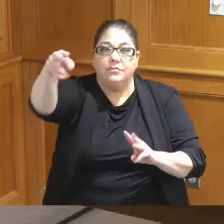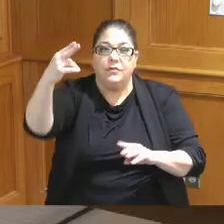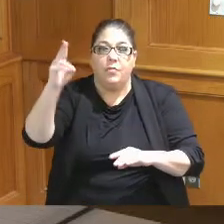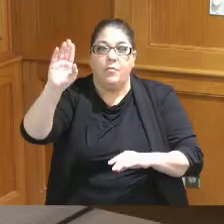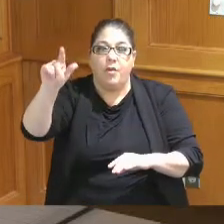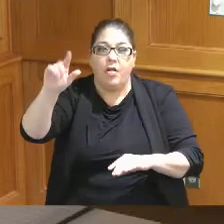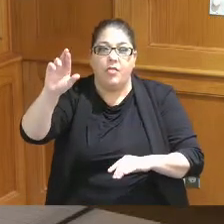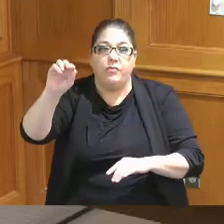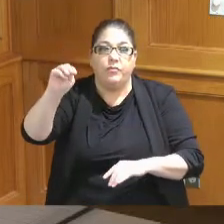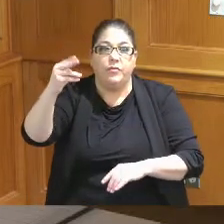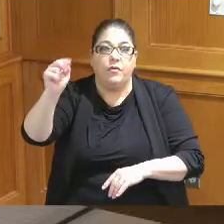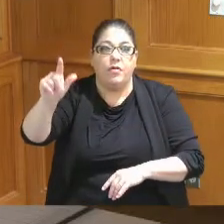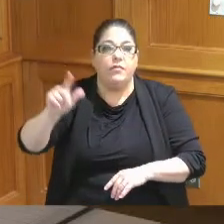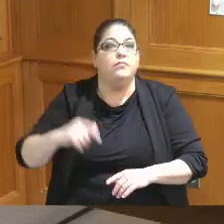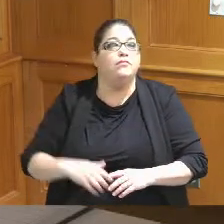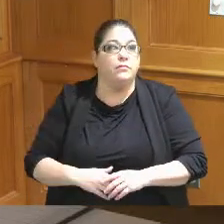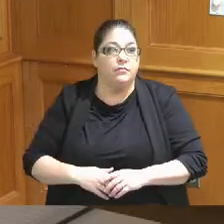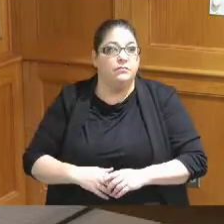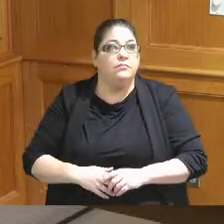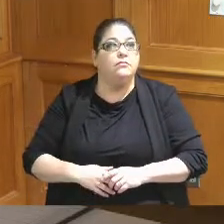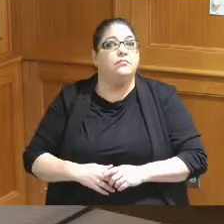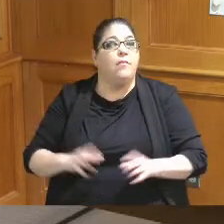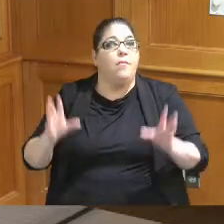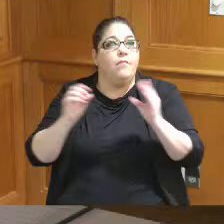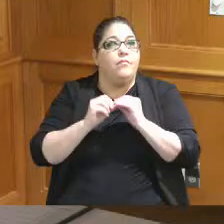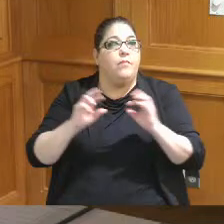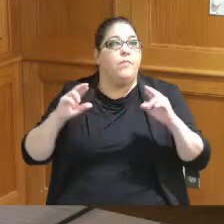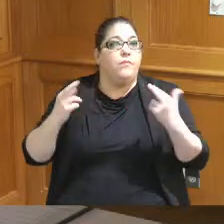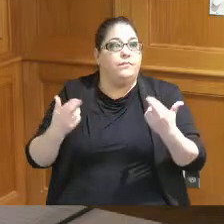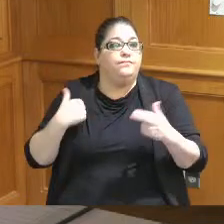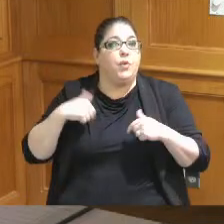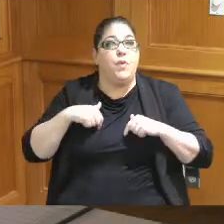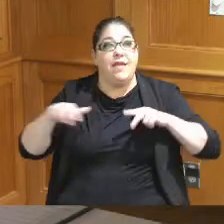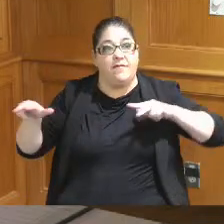and these are just each of the meeting rooms they we have walked in the last week